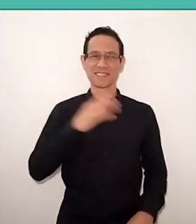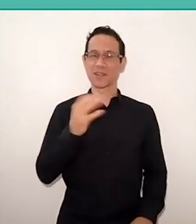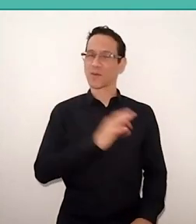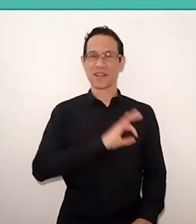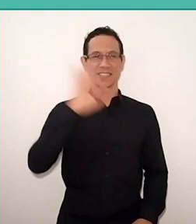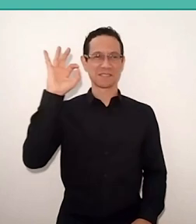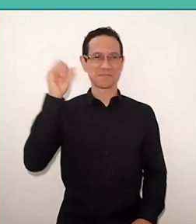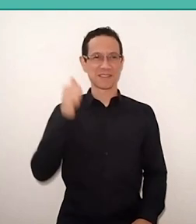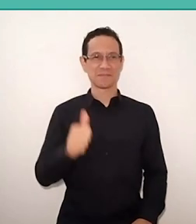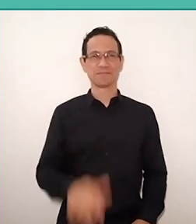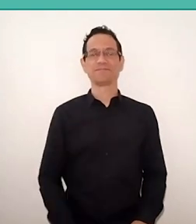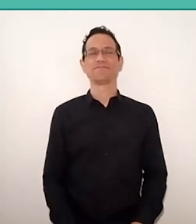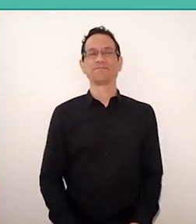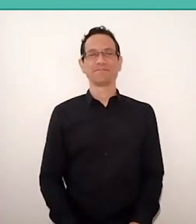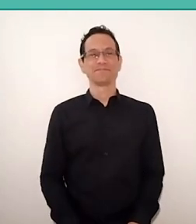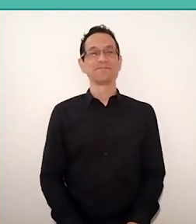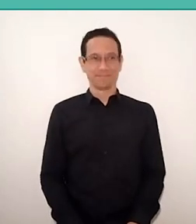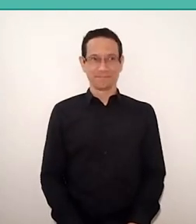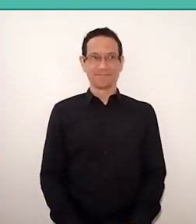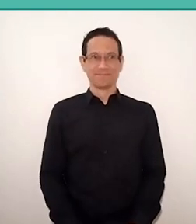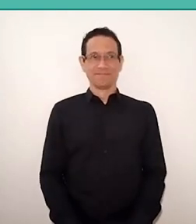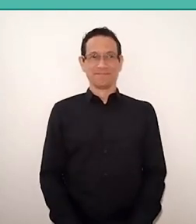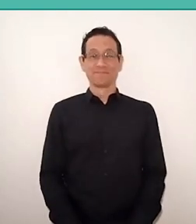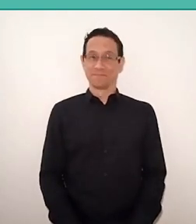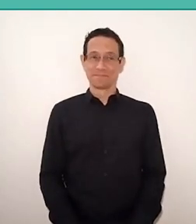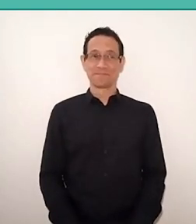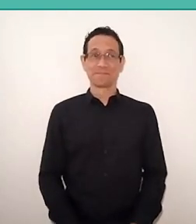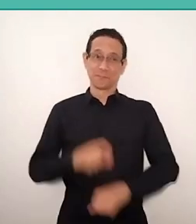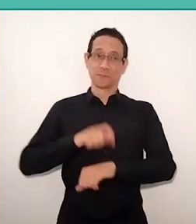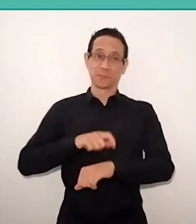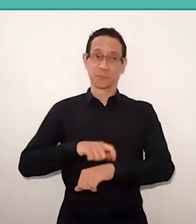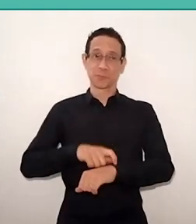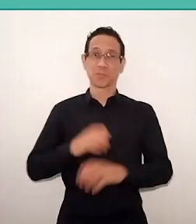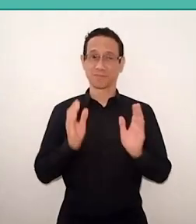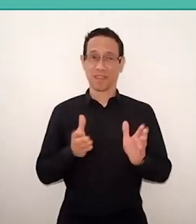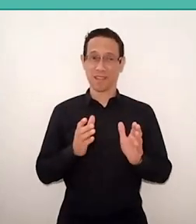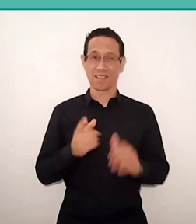And we look at the time, it is 6:34 pm.